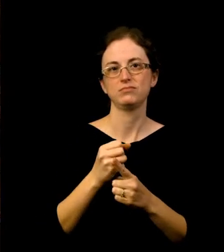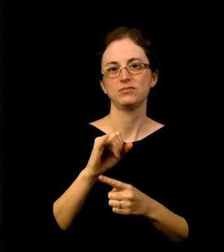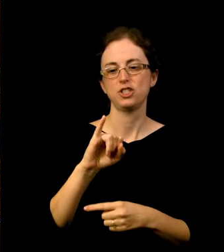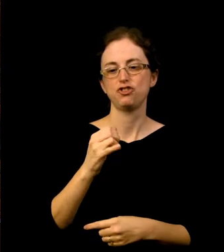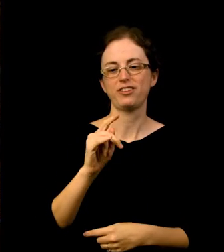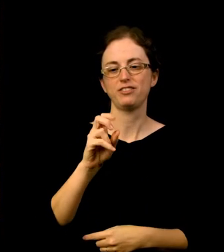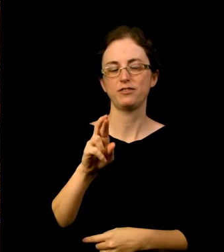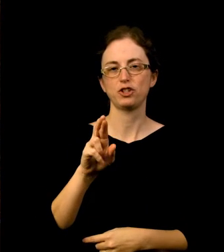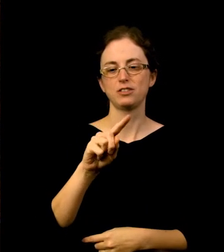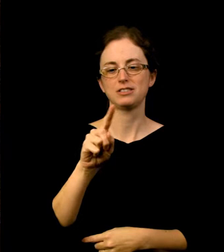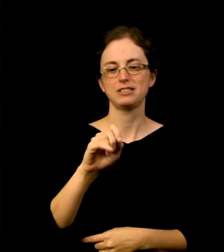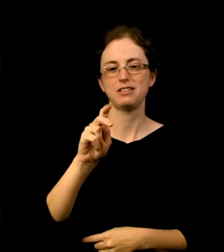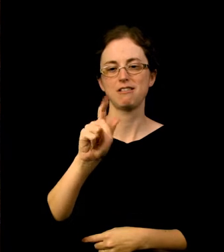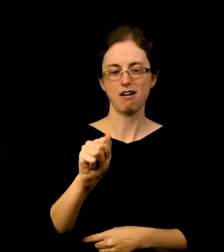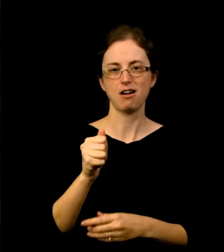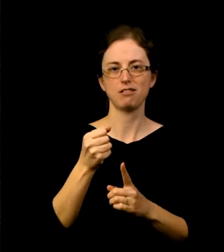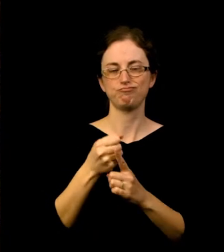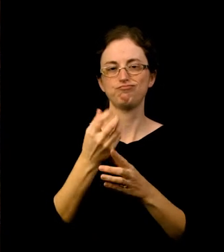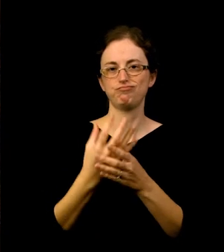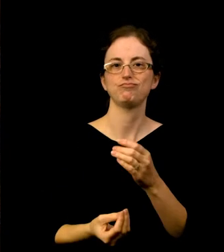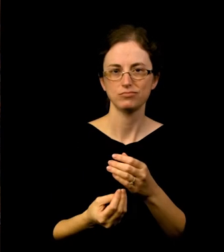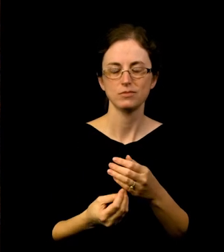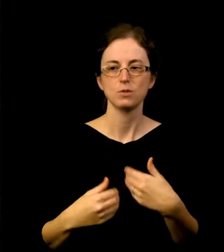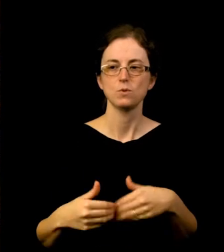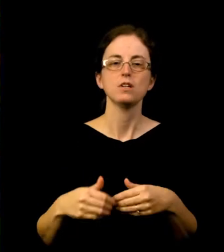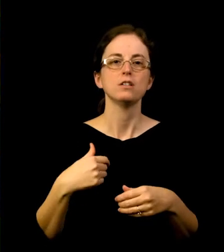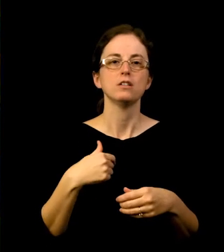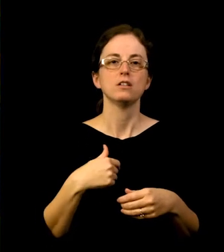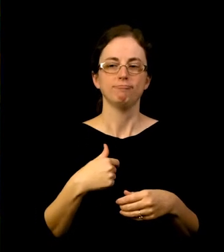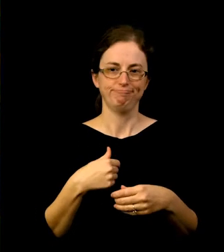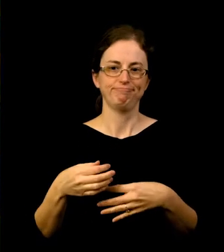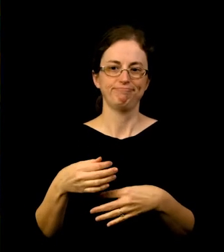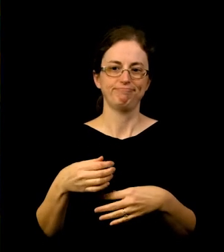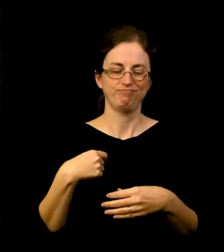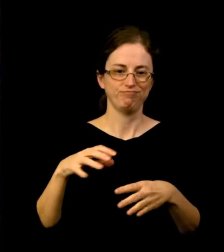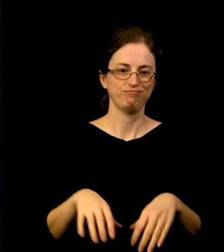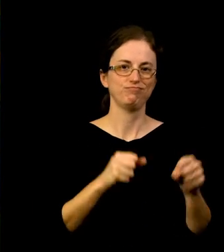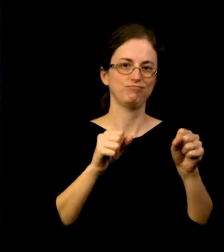and I came in as the new gallery manager. I previously served as the gallery supervisor,